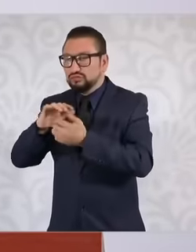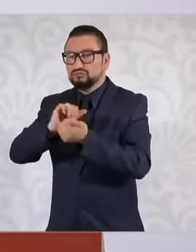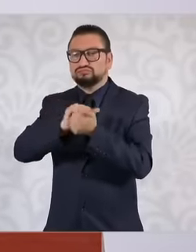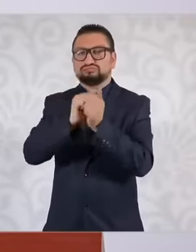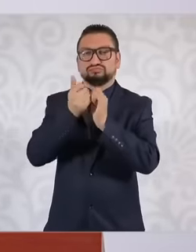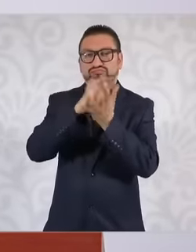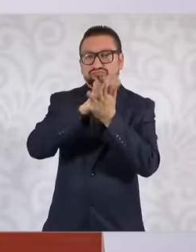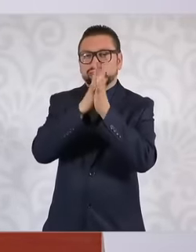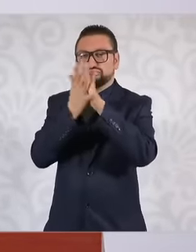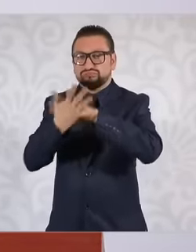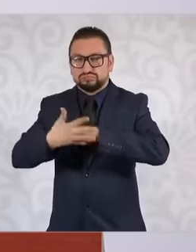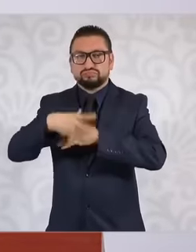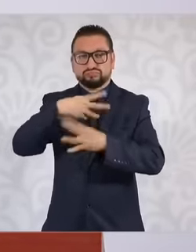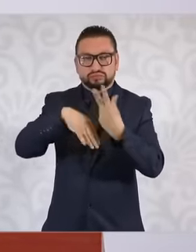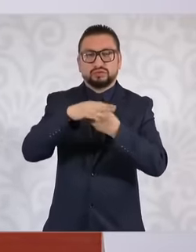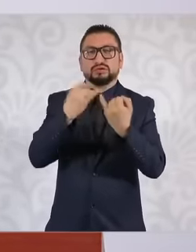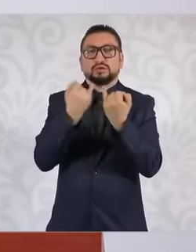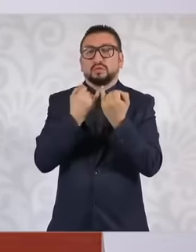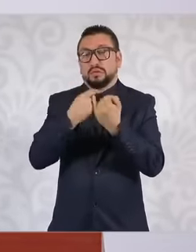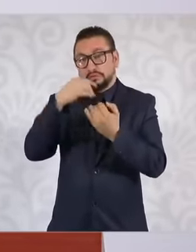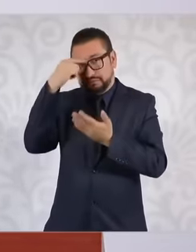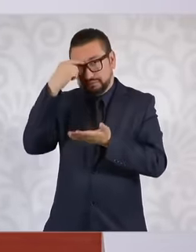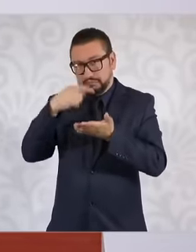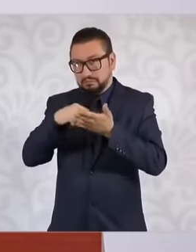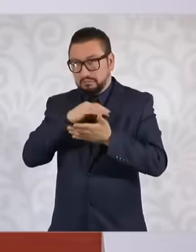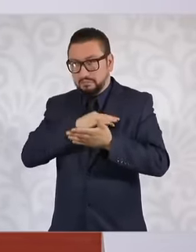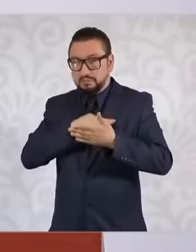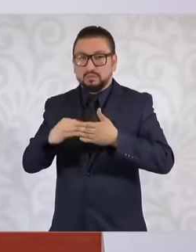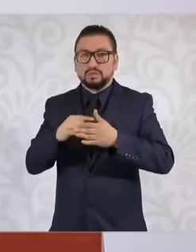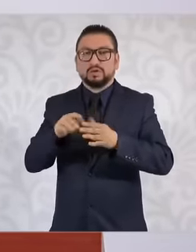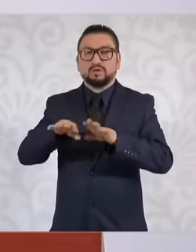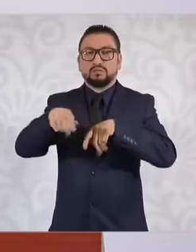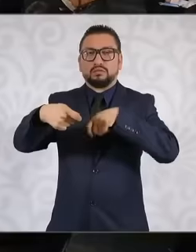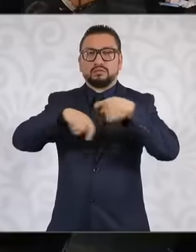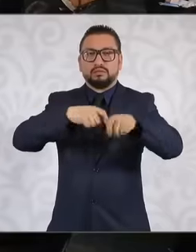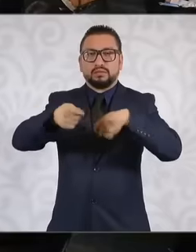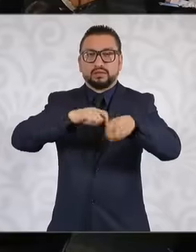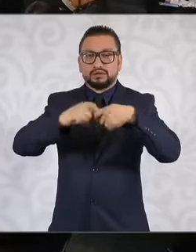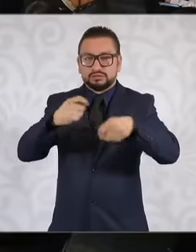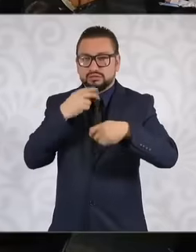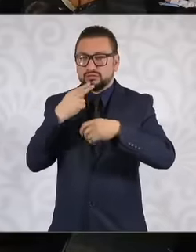plastic sleepers. We are seeing what there is in the world that can support us. soon